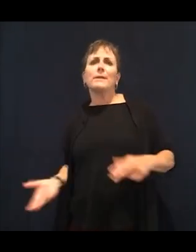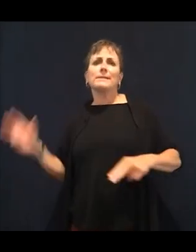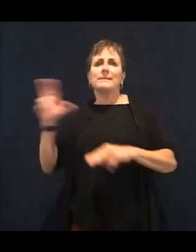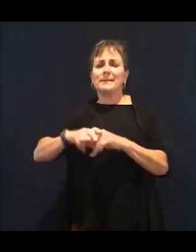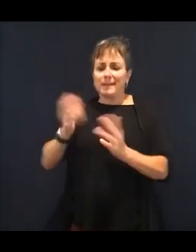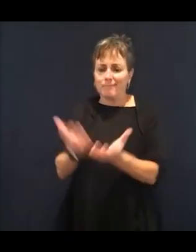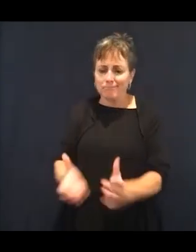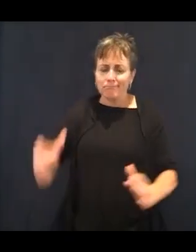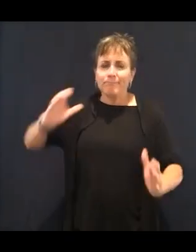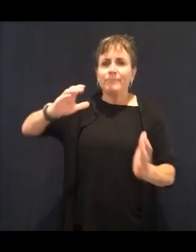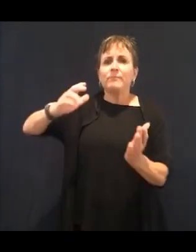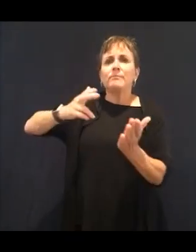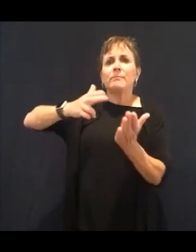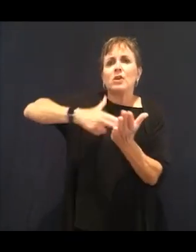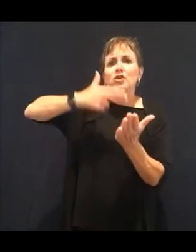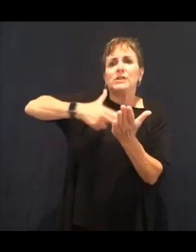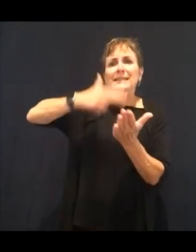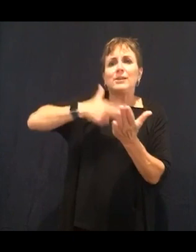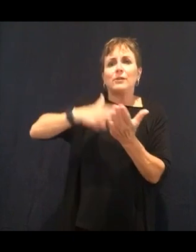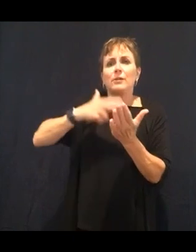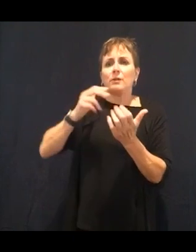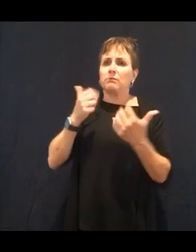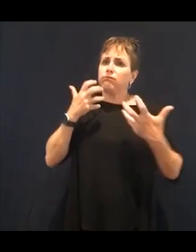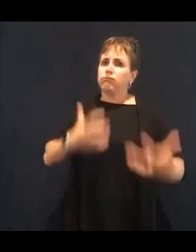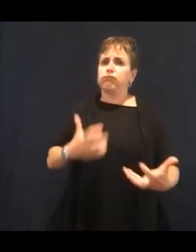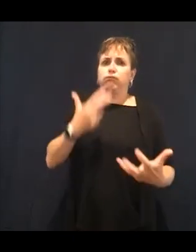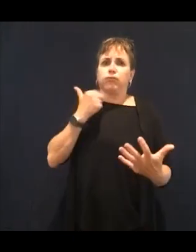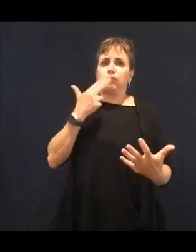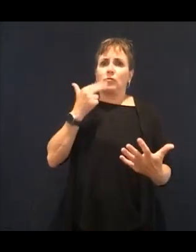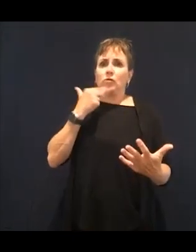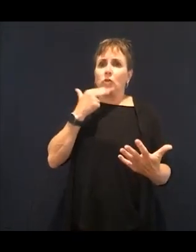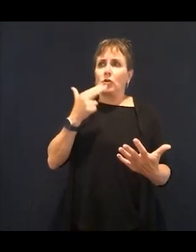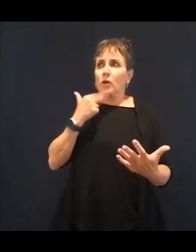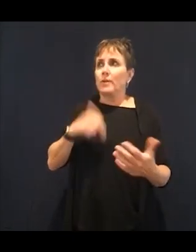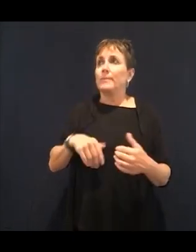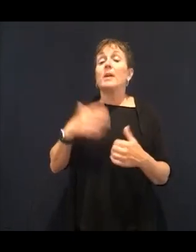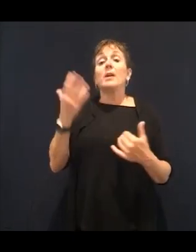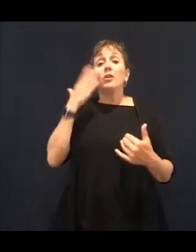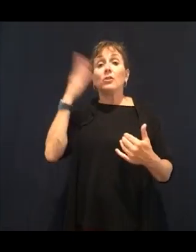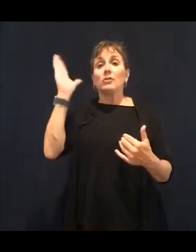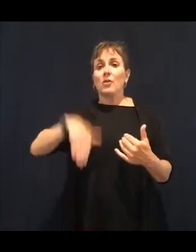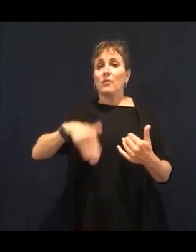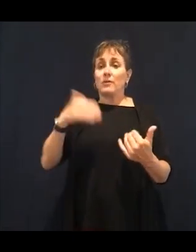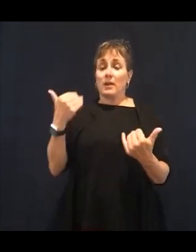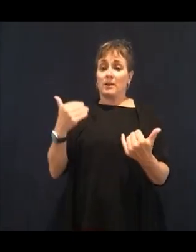is like giving your kids-- and it's not any judgment whatsoever. You know,